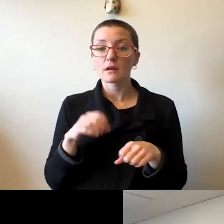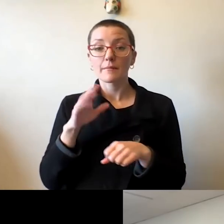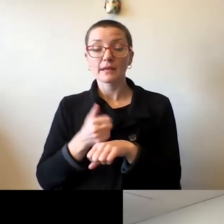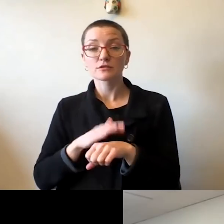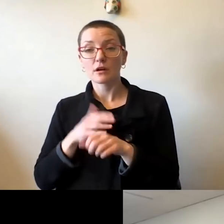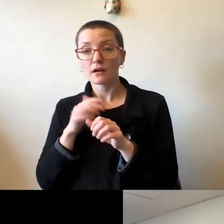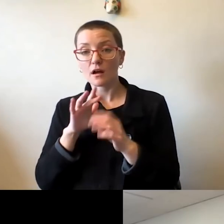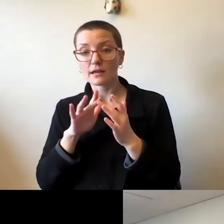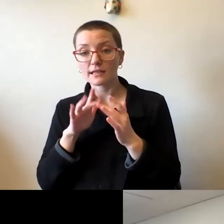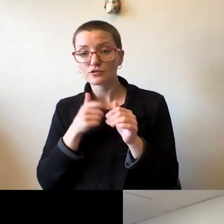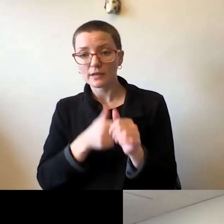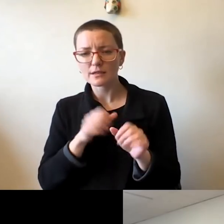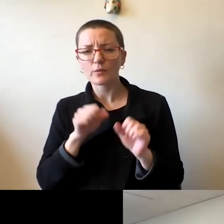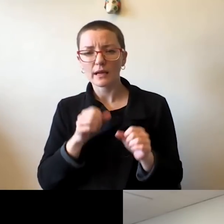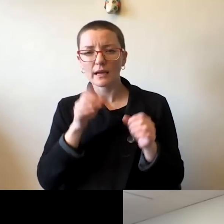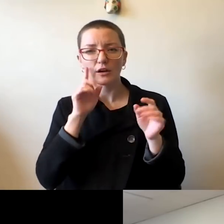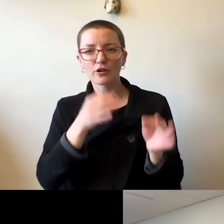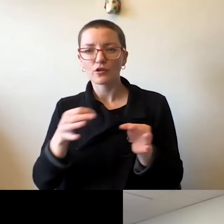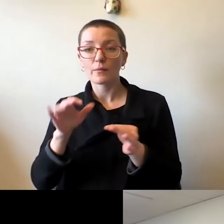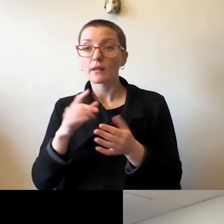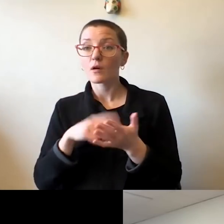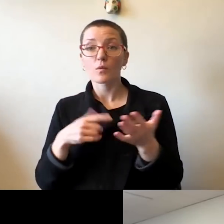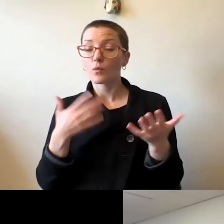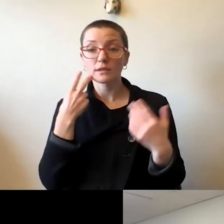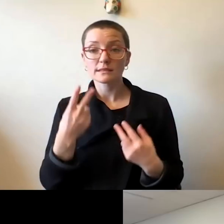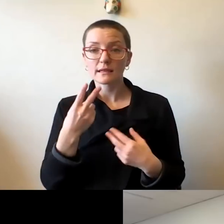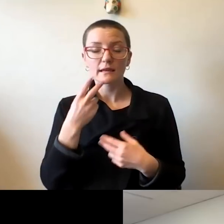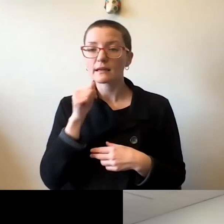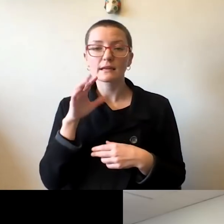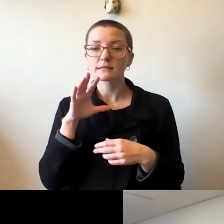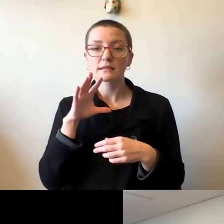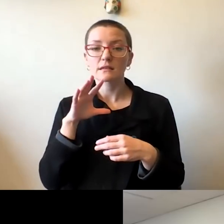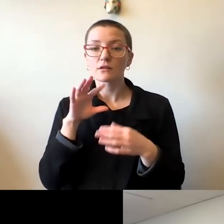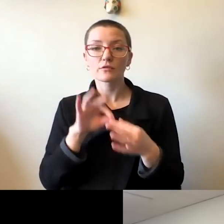that what we're seeing is not due to classroom or on the job transmission.